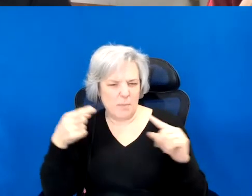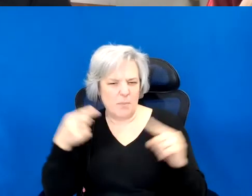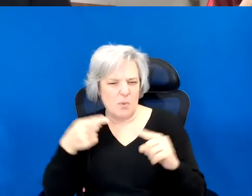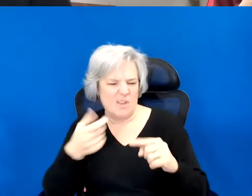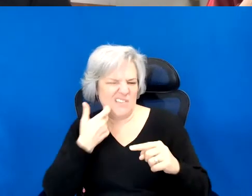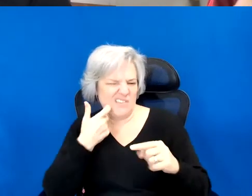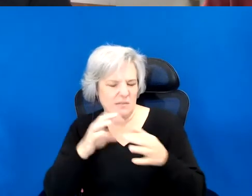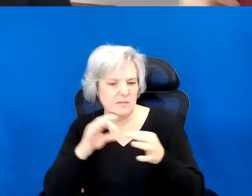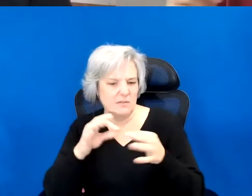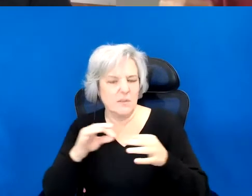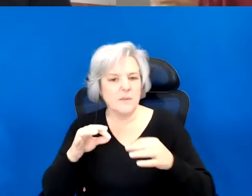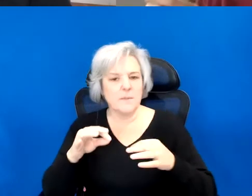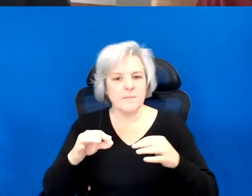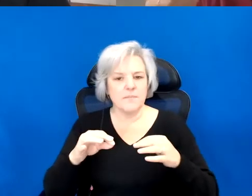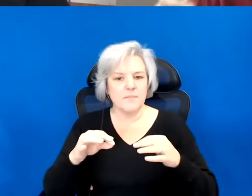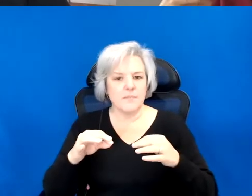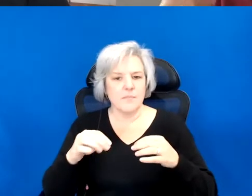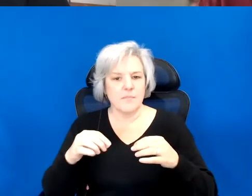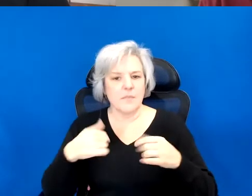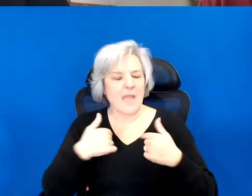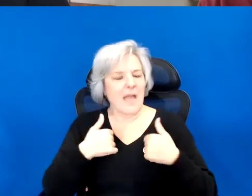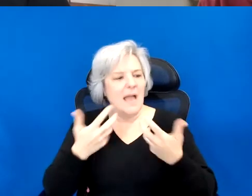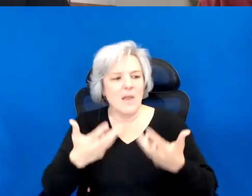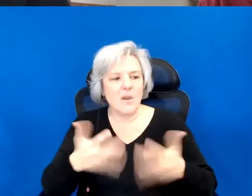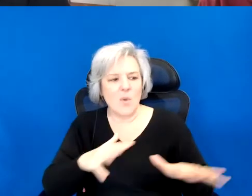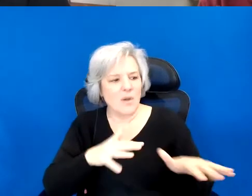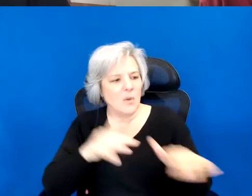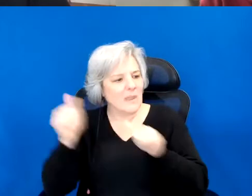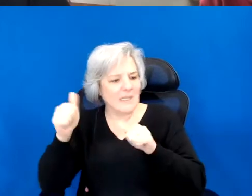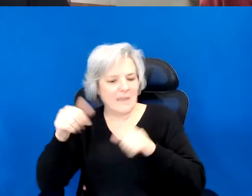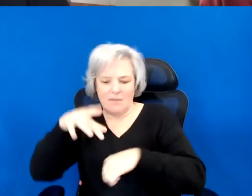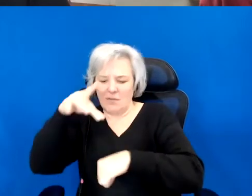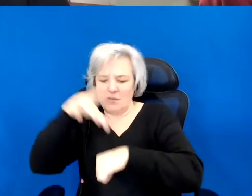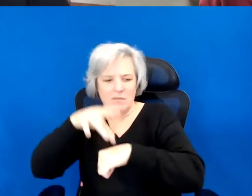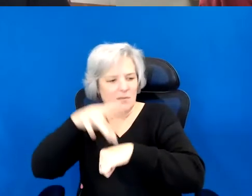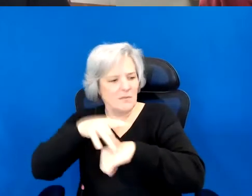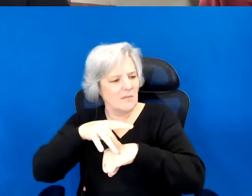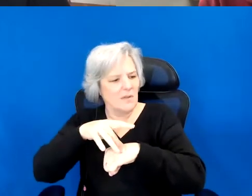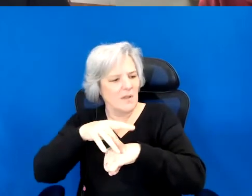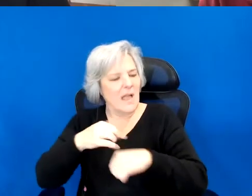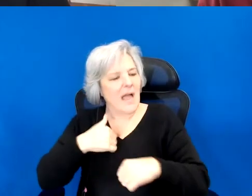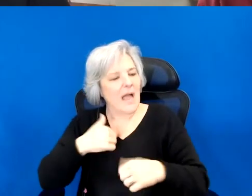No, I do not want to leave this planet. What I want is another world.